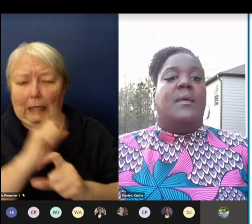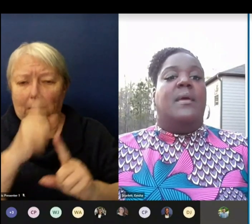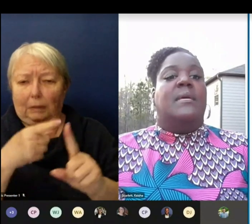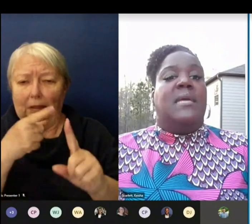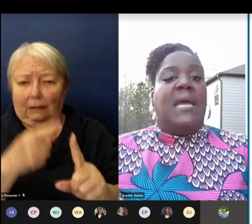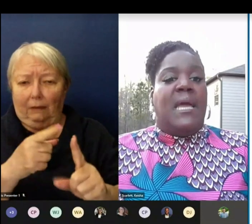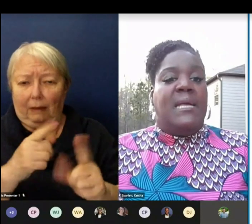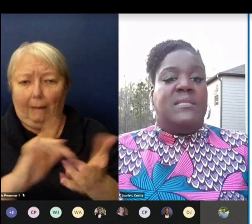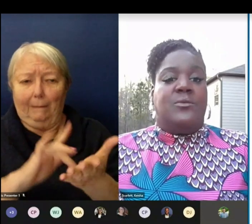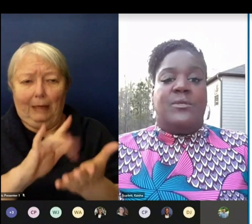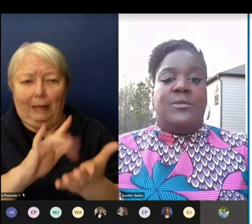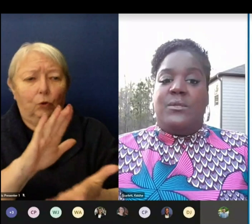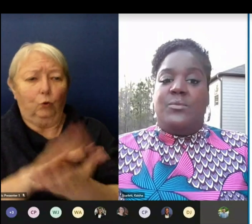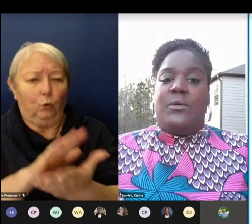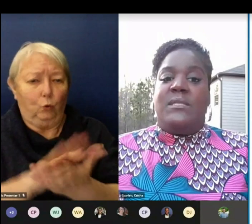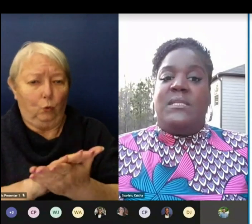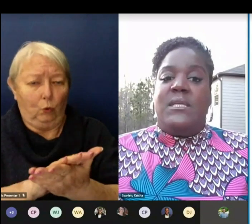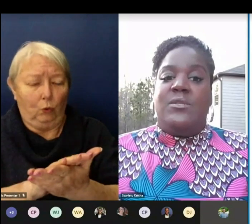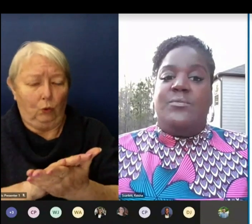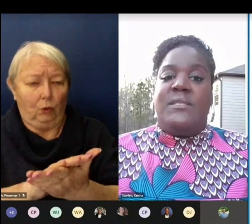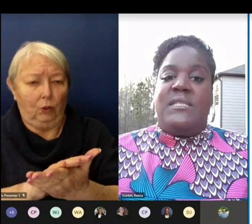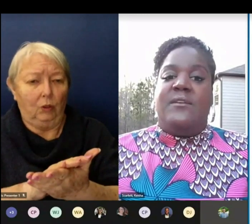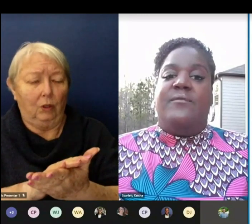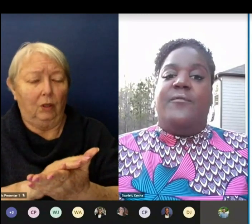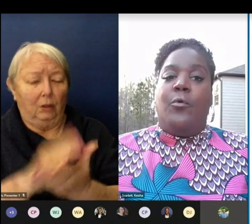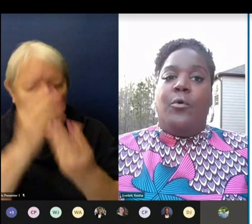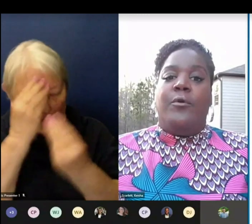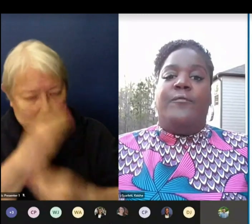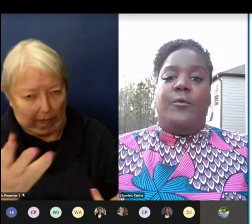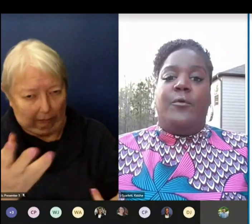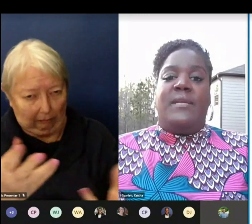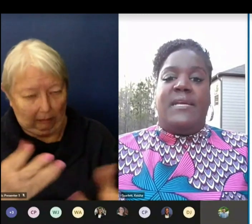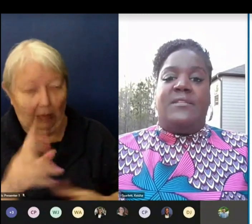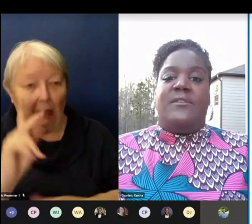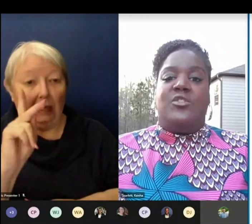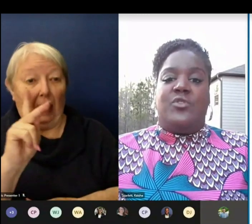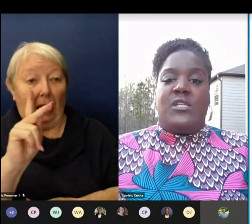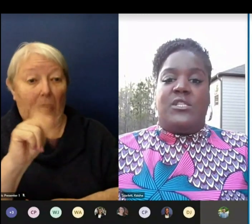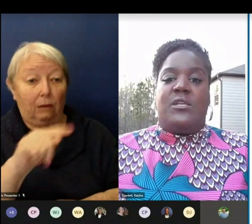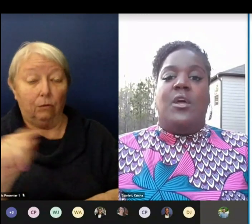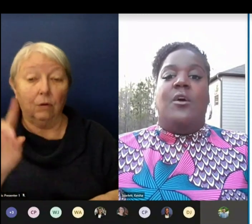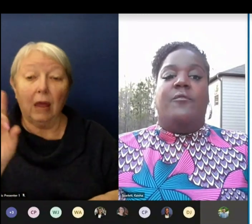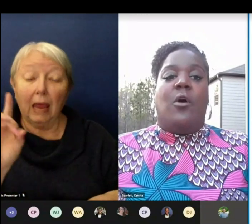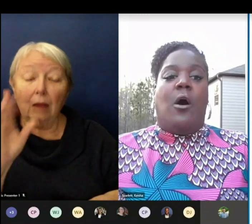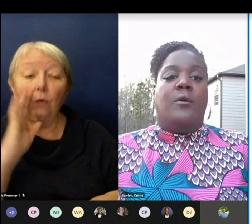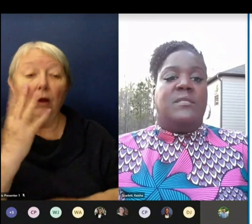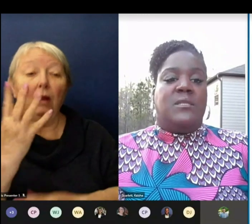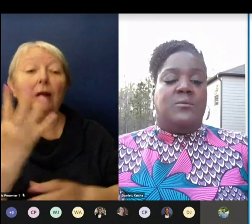K-8 school students will continue to receive 4 full days of instruction for all students.